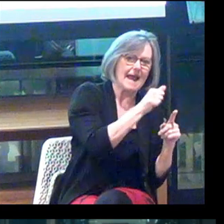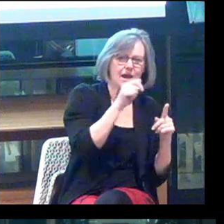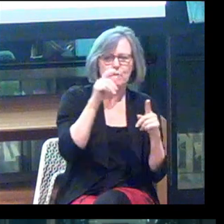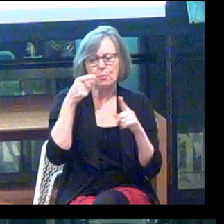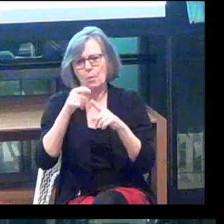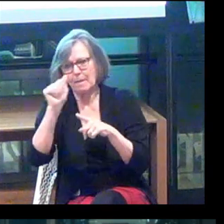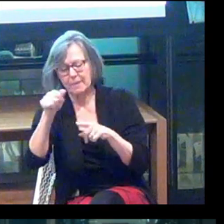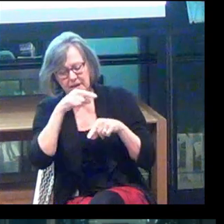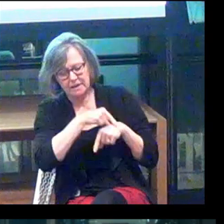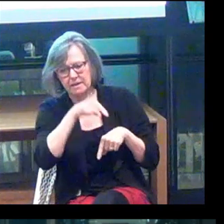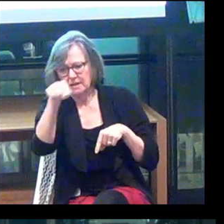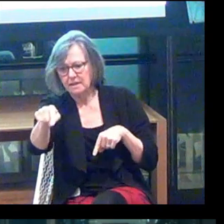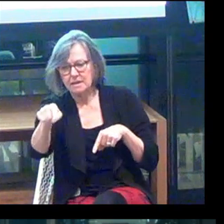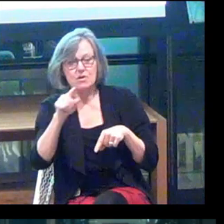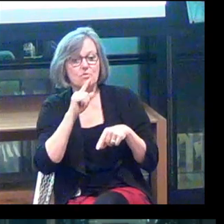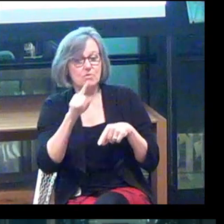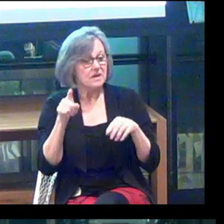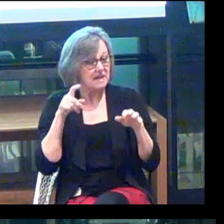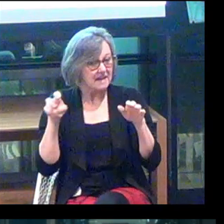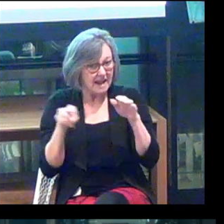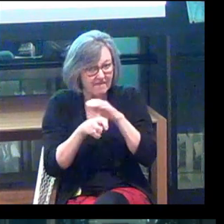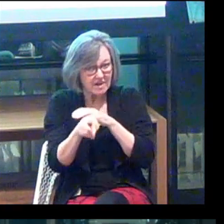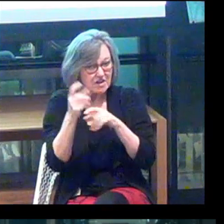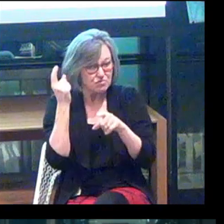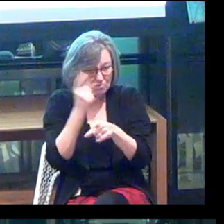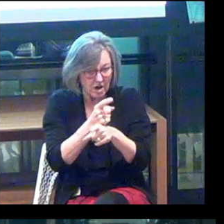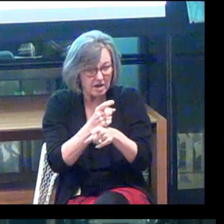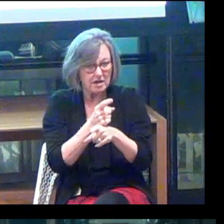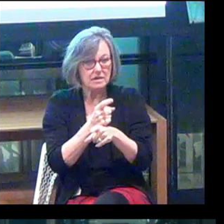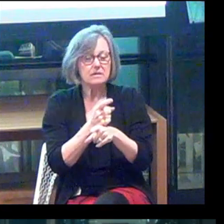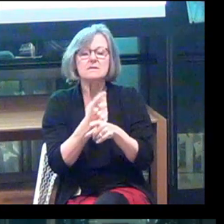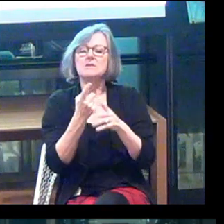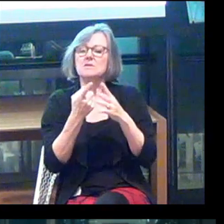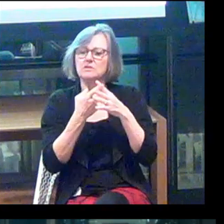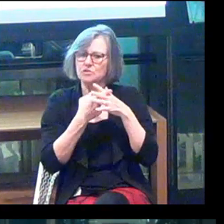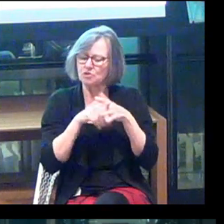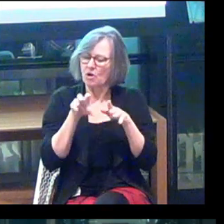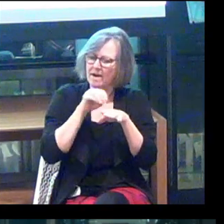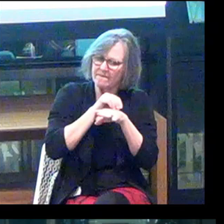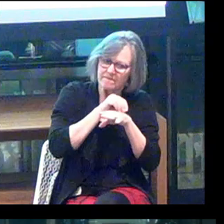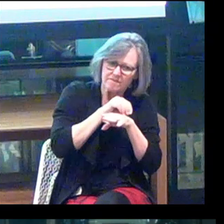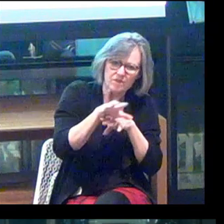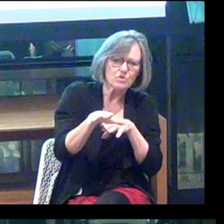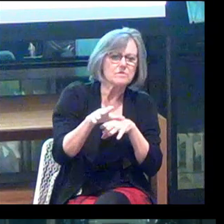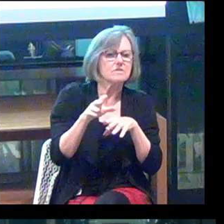But if you can really get navigation right, you'll start influencing some very thorny